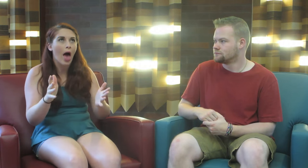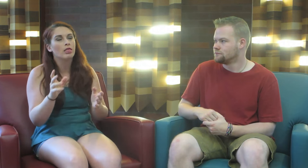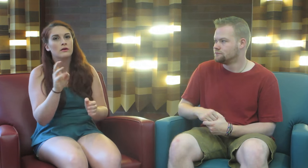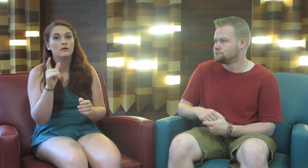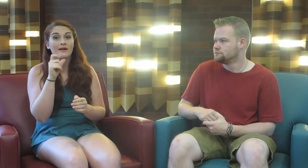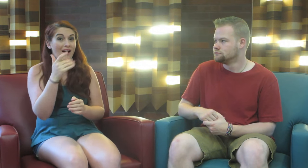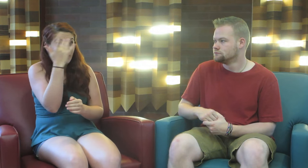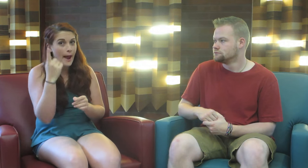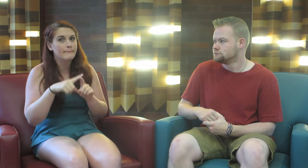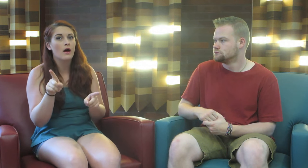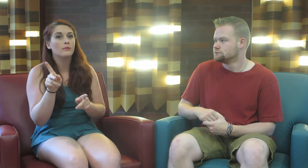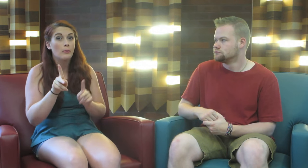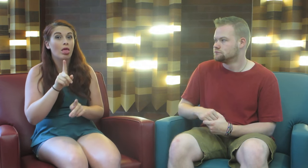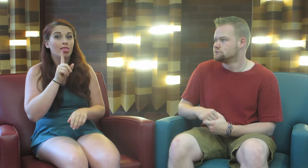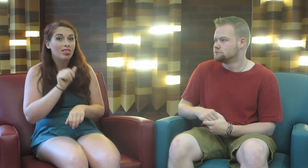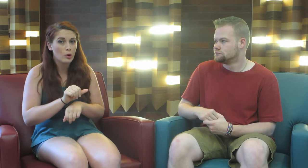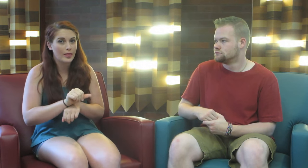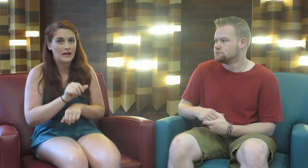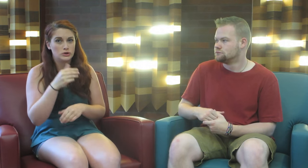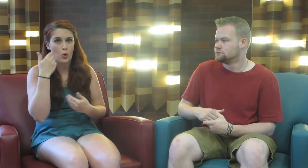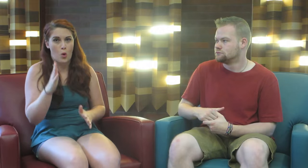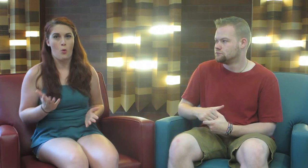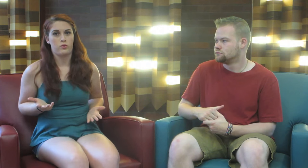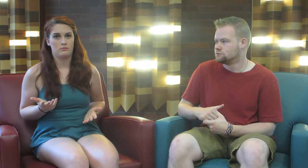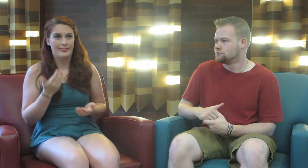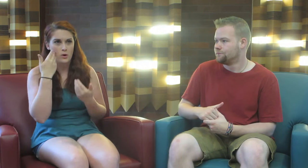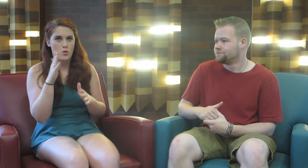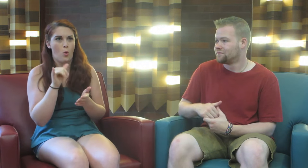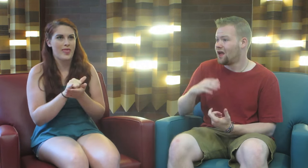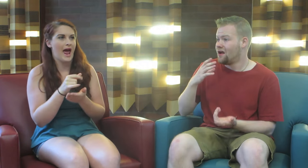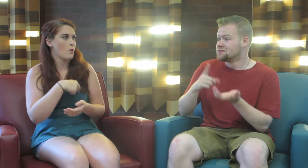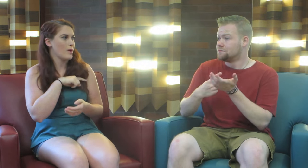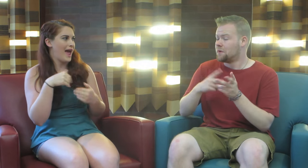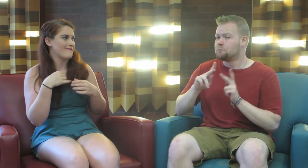Well, not forget, but people literally don’t know. They don’t know that we have a language and culture.